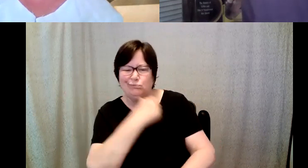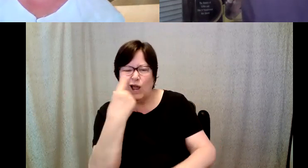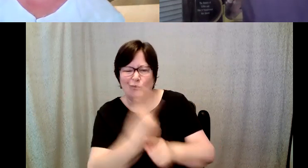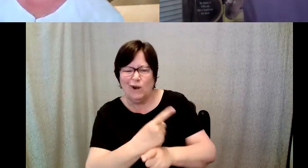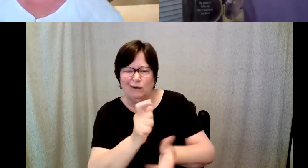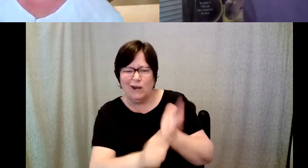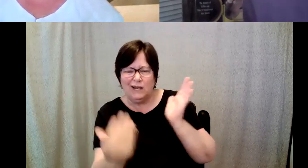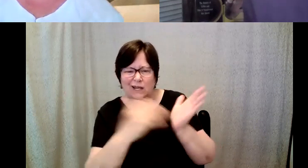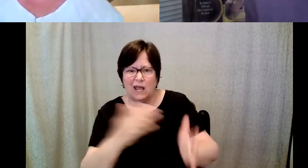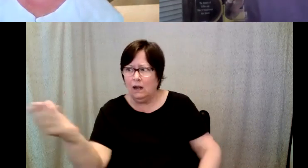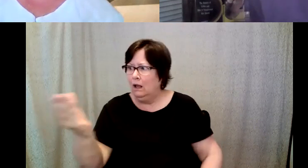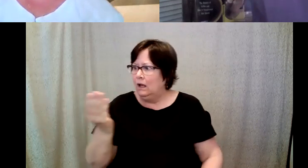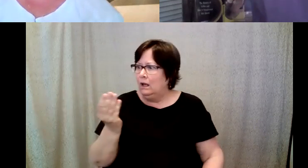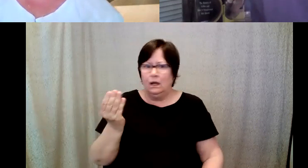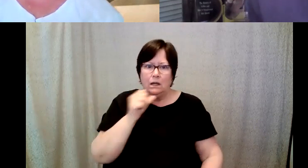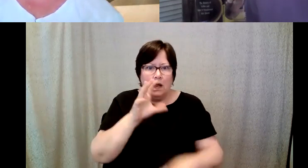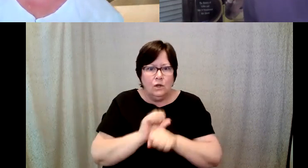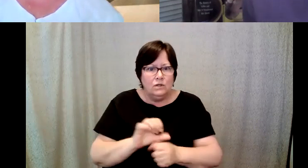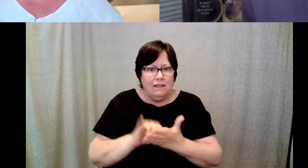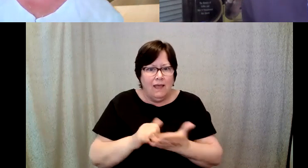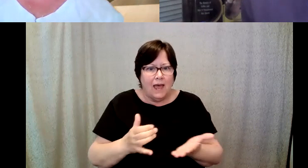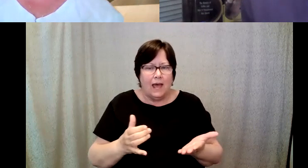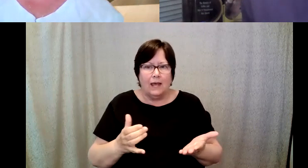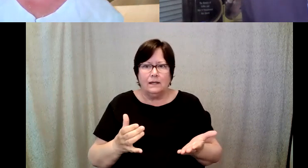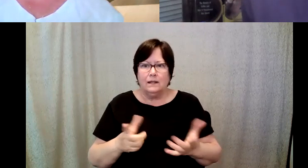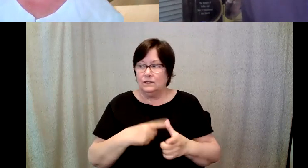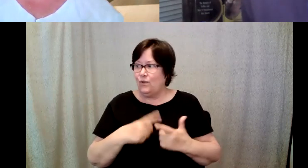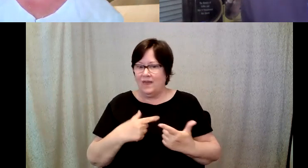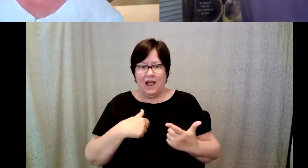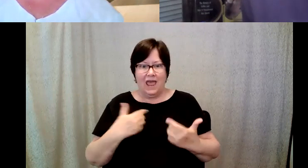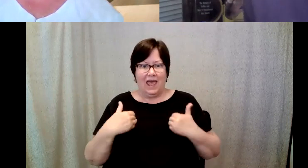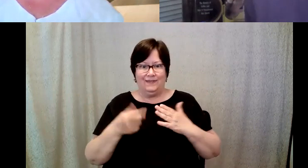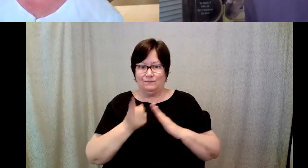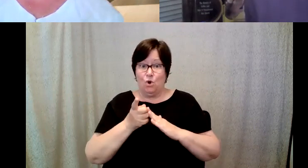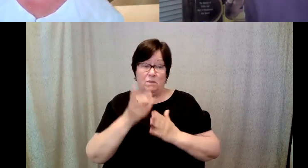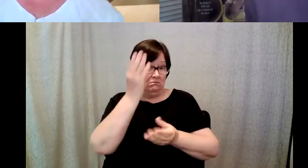D. Major Cohen: And so the next thing I knew I was in a moment, where i'll be honest, I